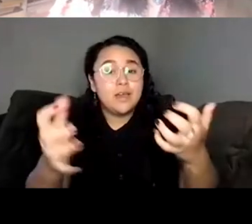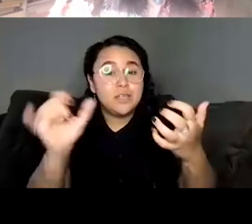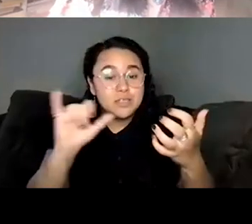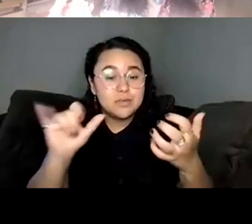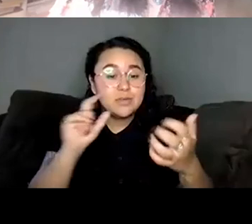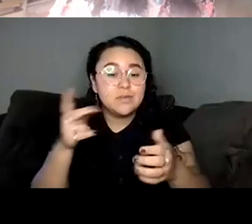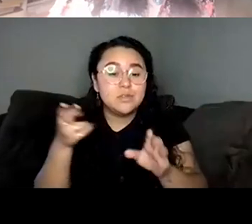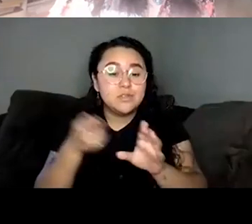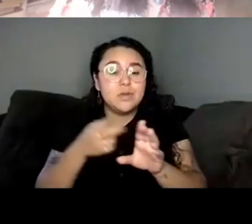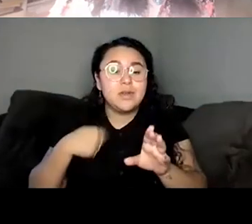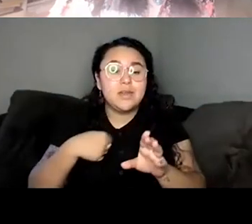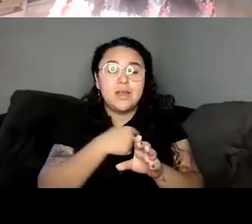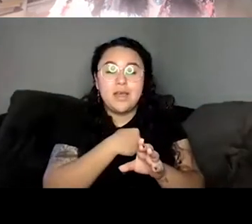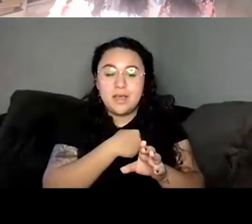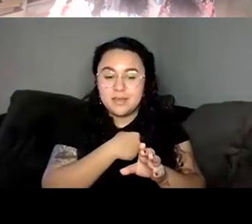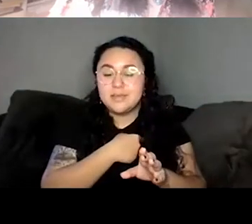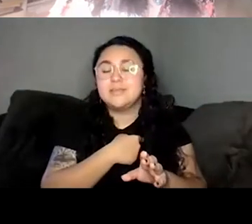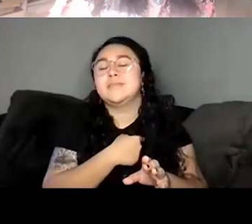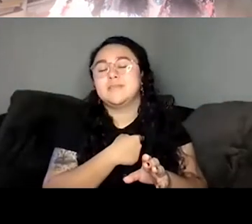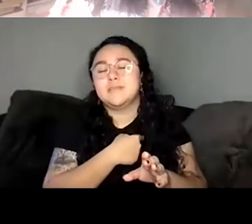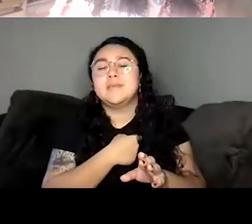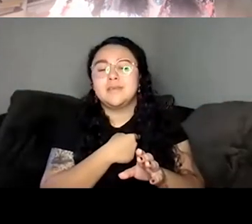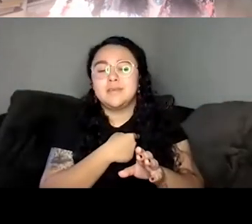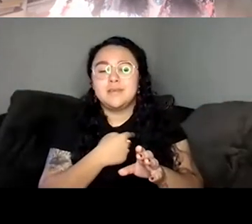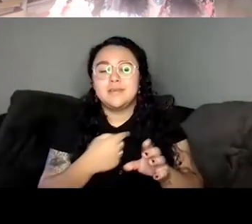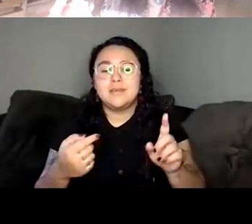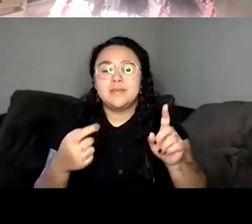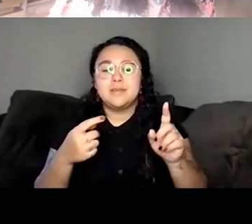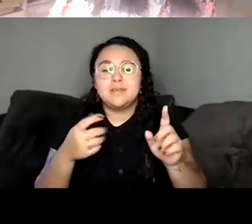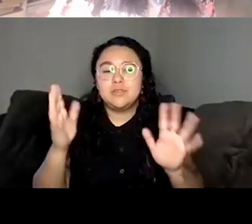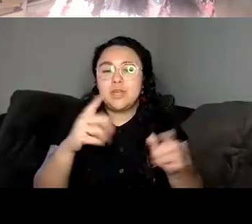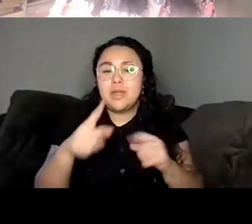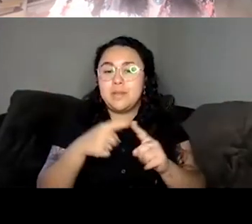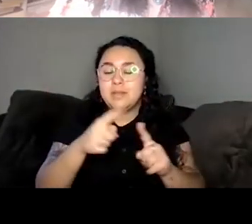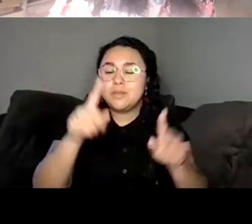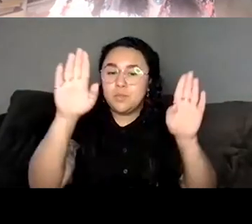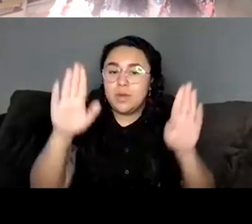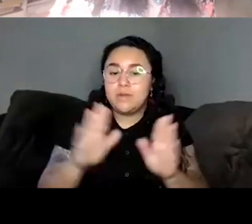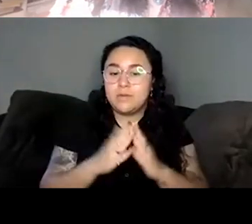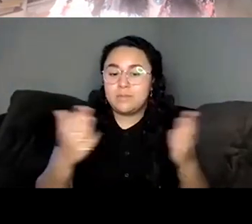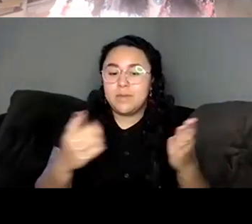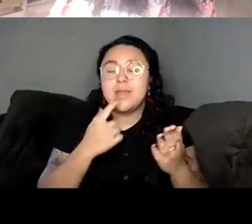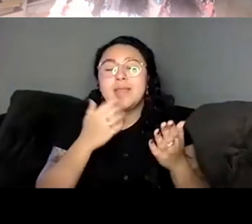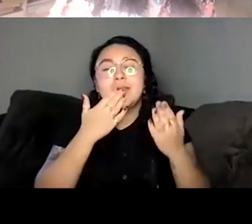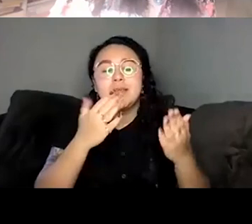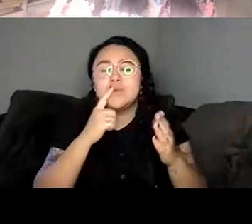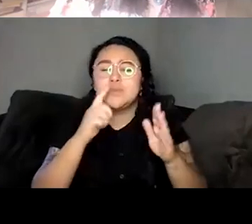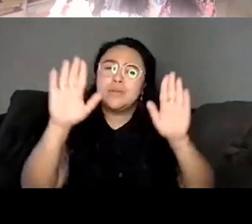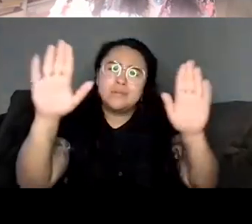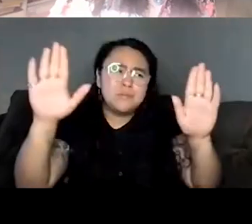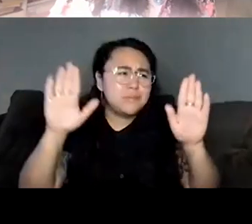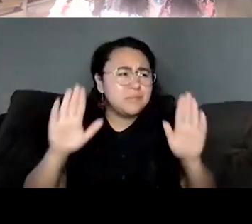a Saturday to chat about this wonderful book. And thank you this has been such a huge, huge